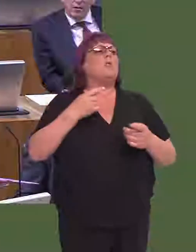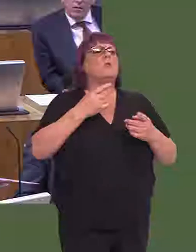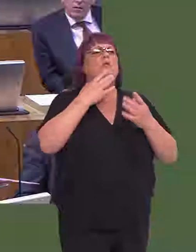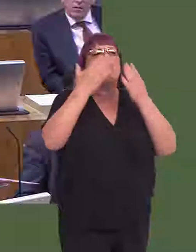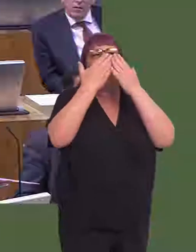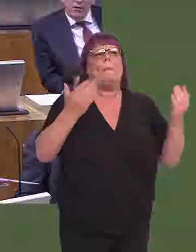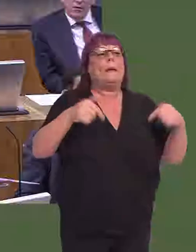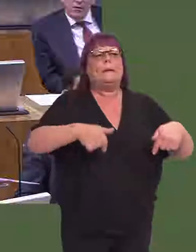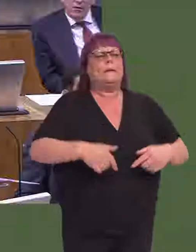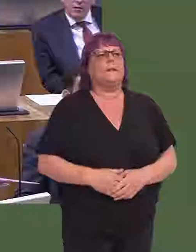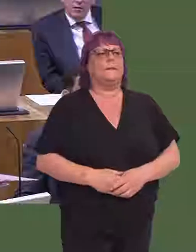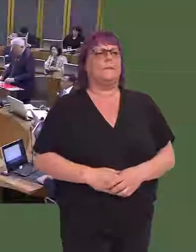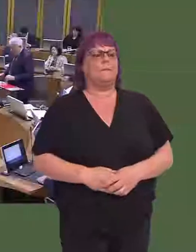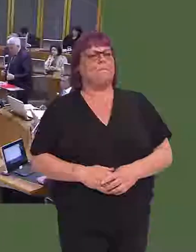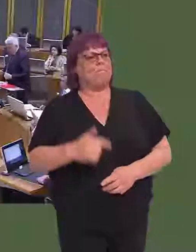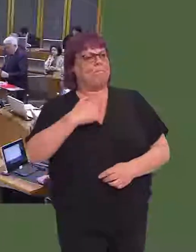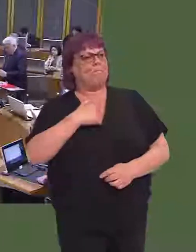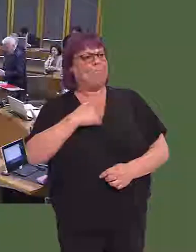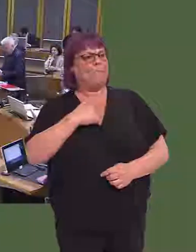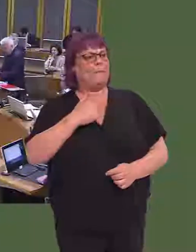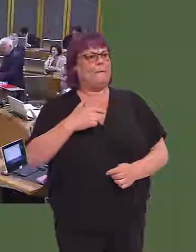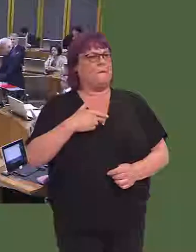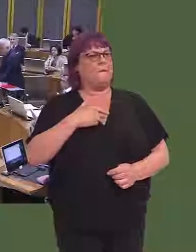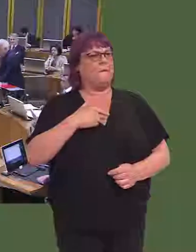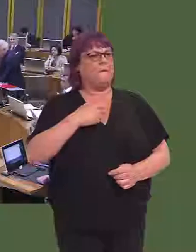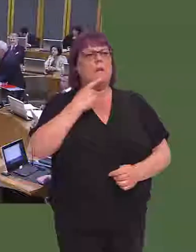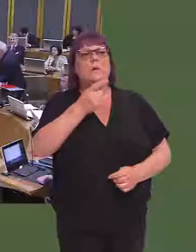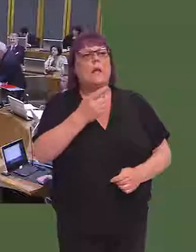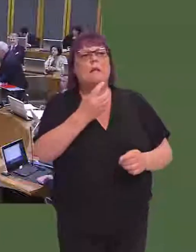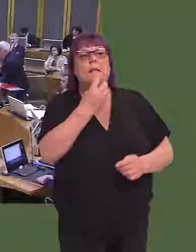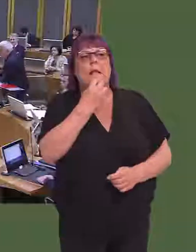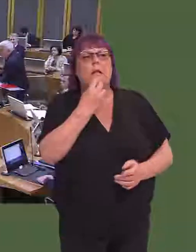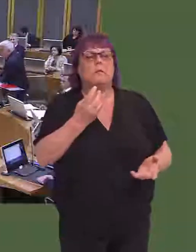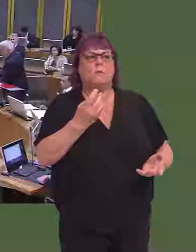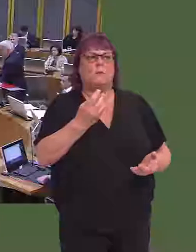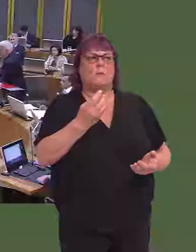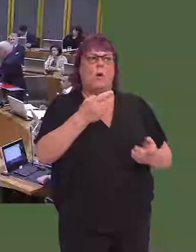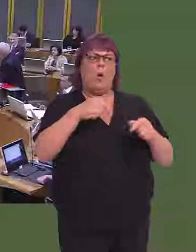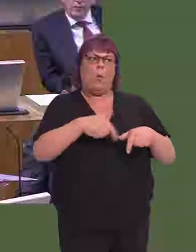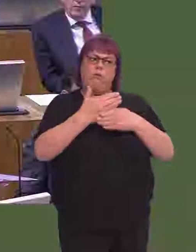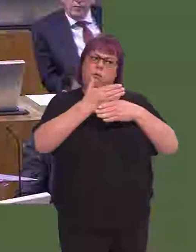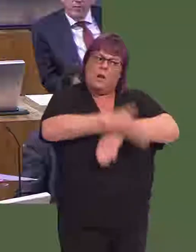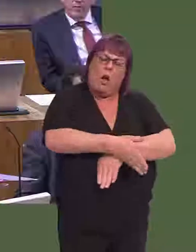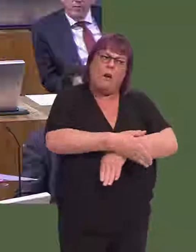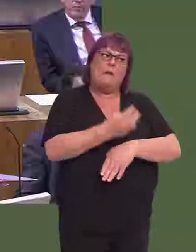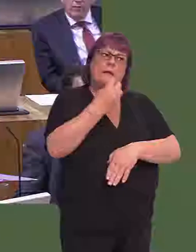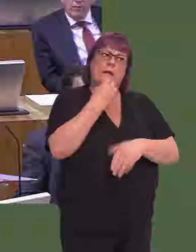week. I have to say, as far as I am concernedóshe mentions steelówe worked to save our steel